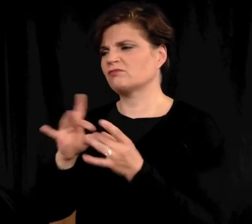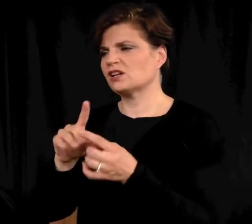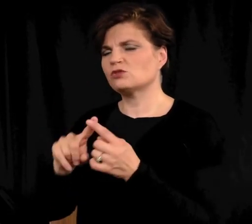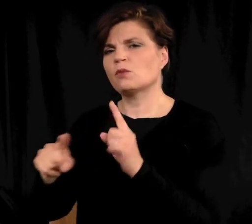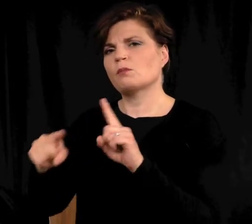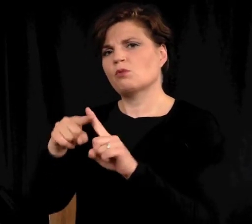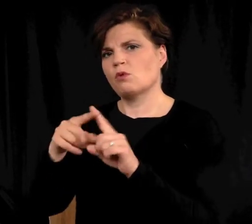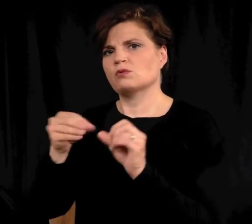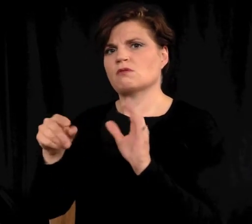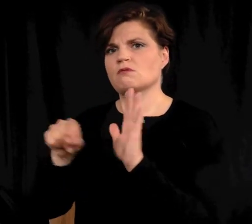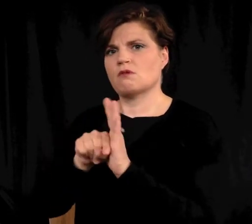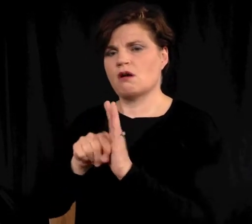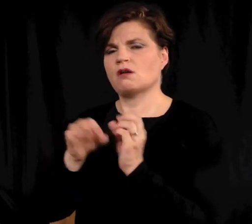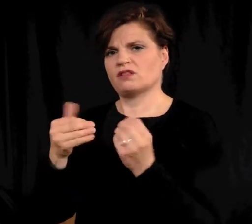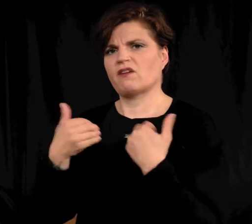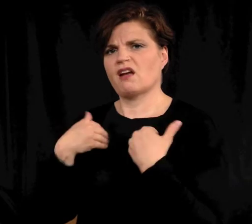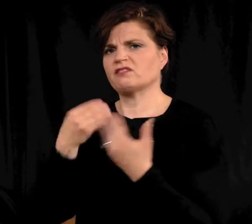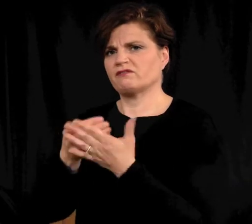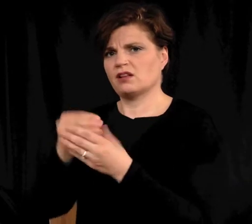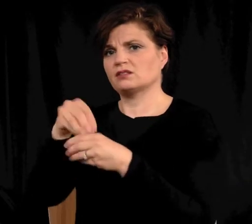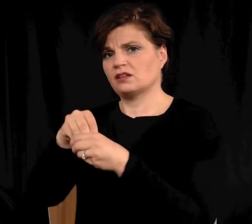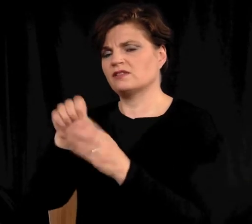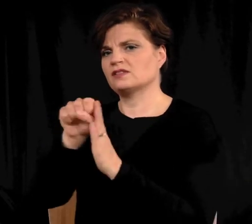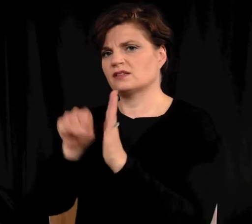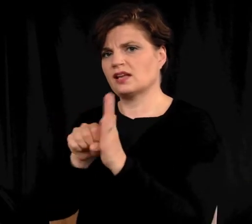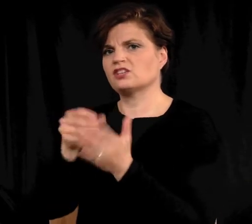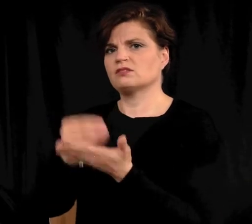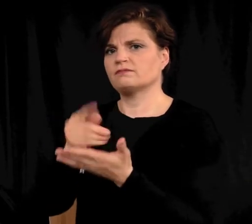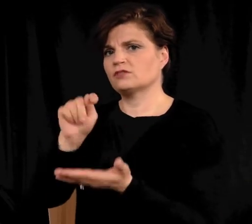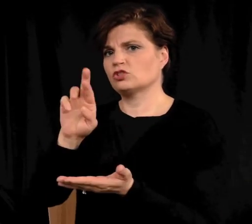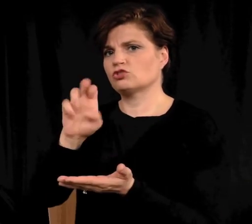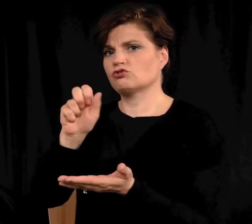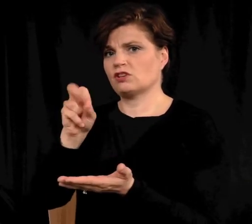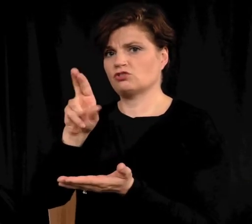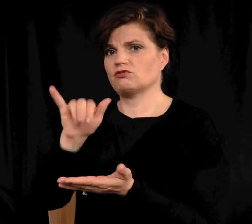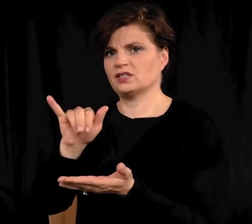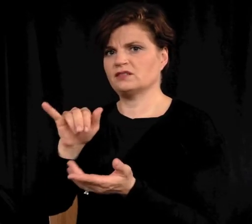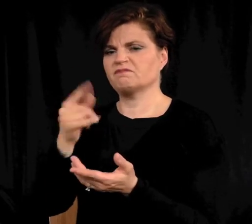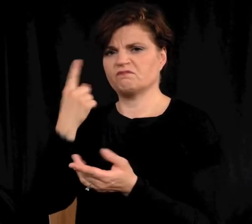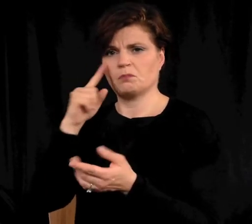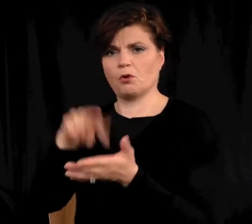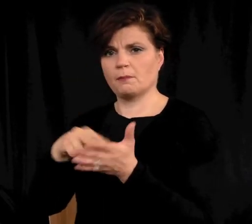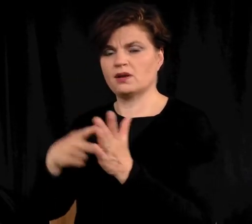the pros and cons of having funds in the State treasury to cover the